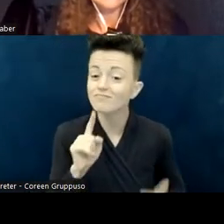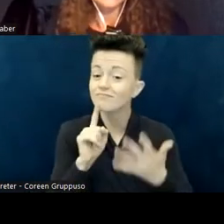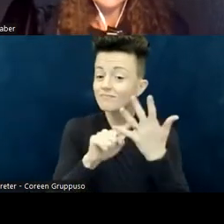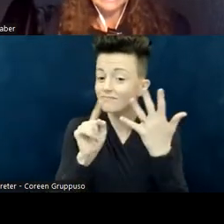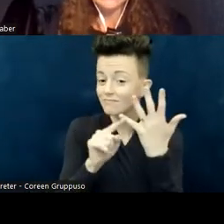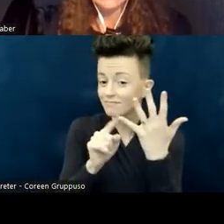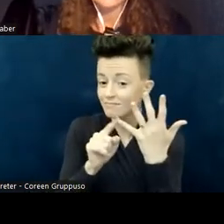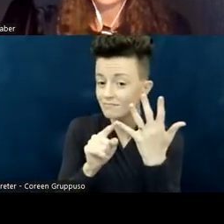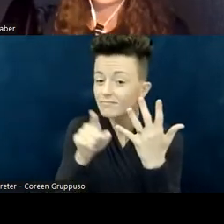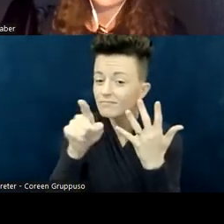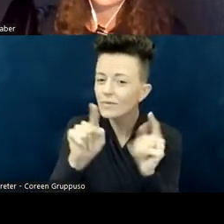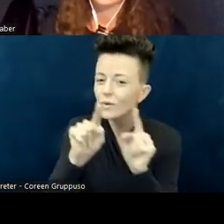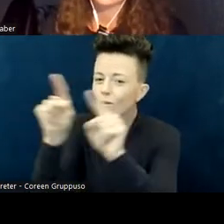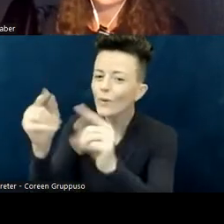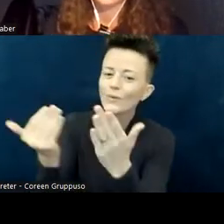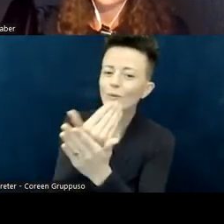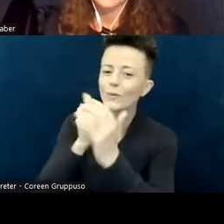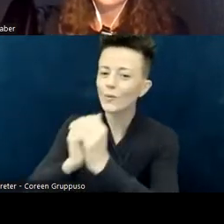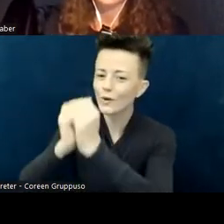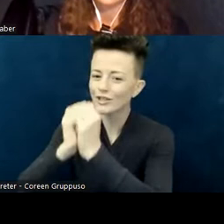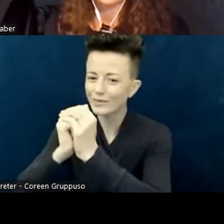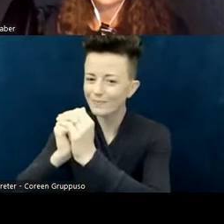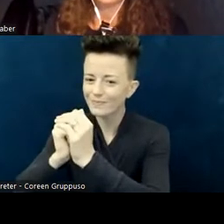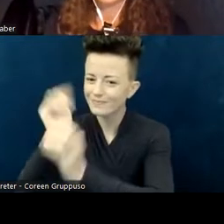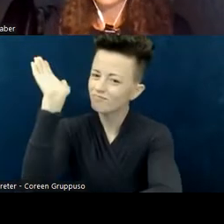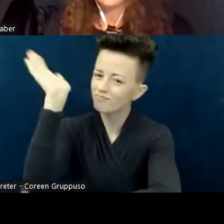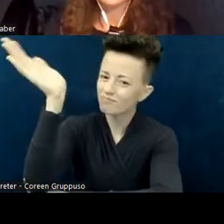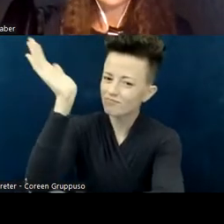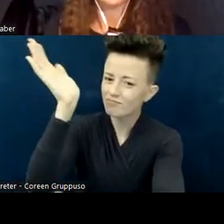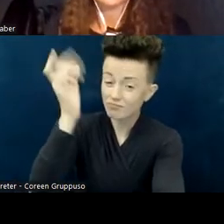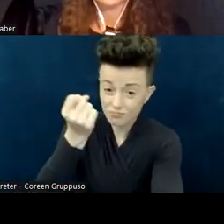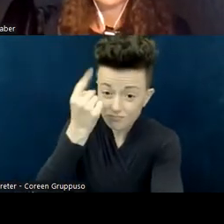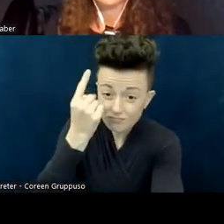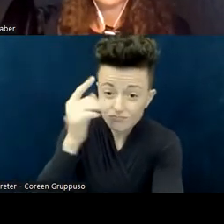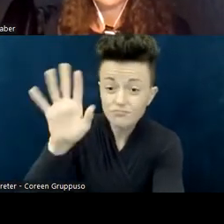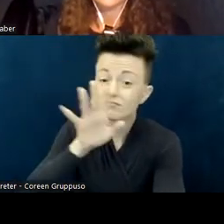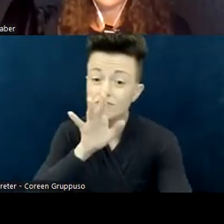can you count on understanding the speakers from anywhere in the room,